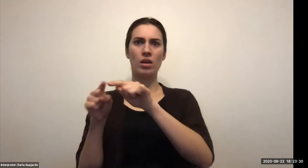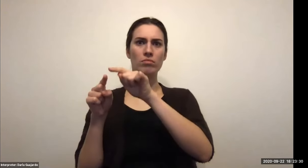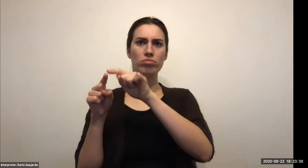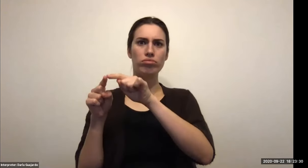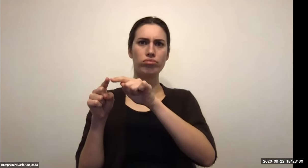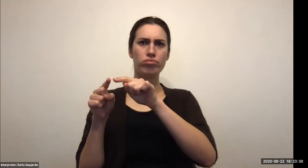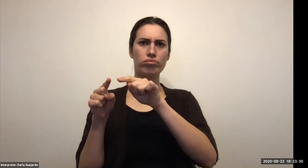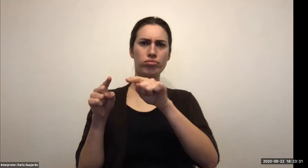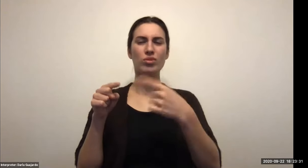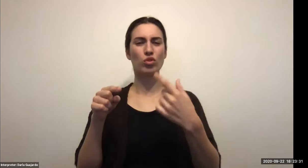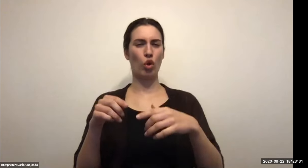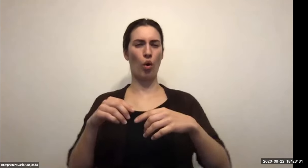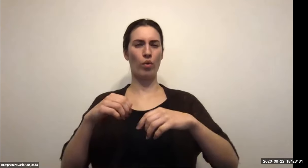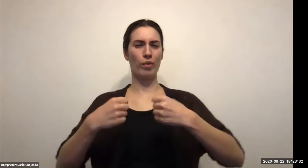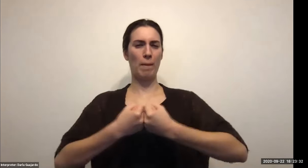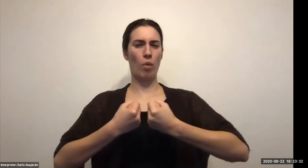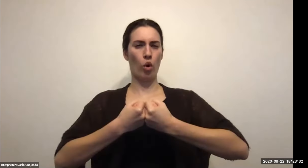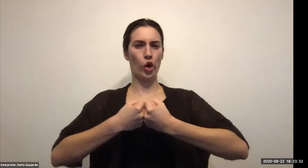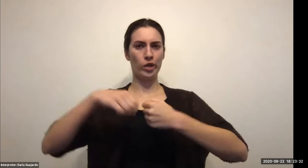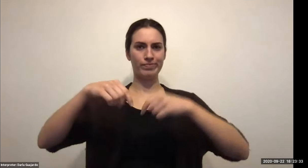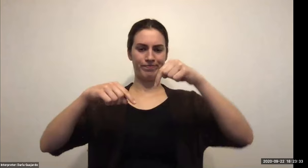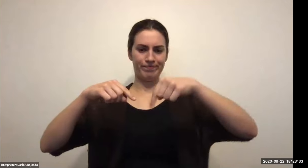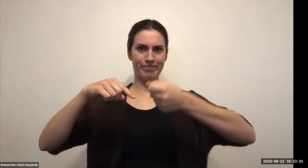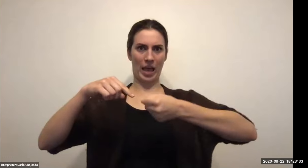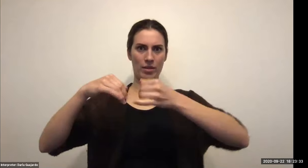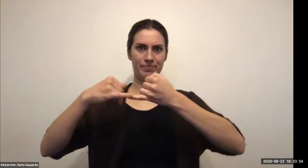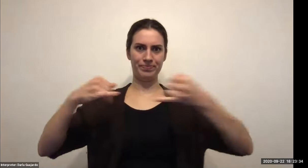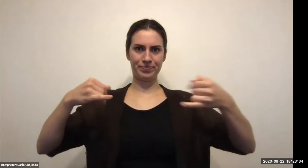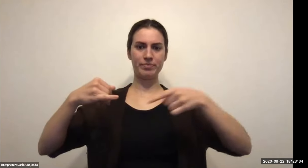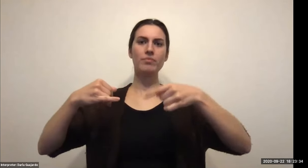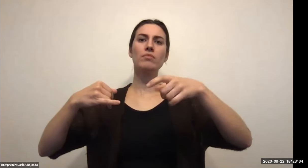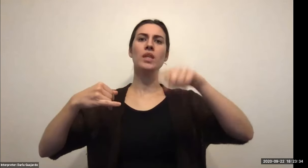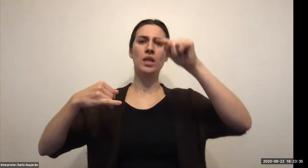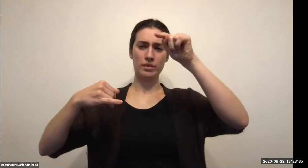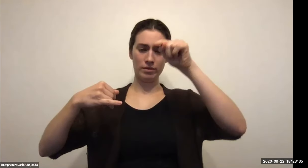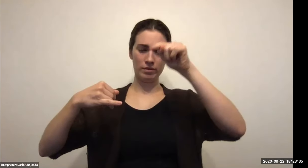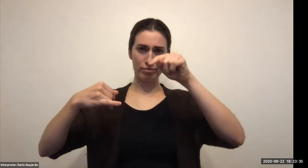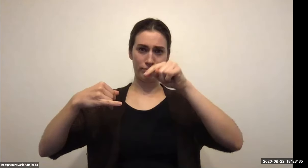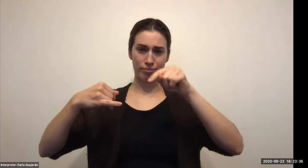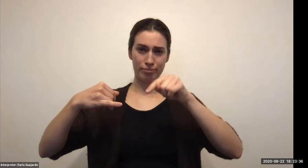Keith Wolling: That you explore your own state. I can tell you over the years I've been to all 50 states in the United States. So